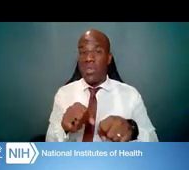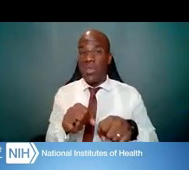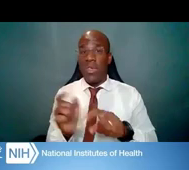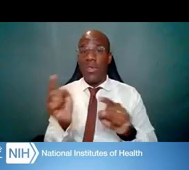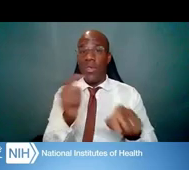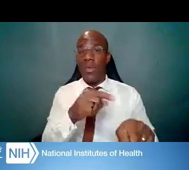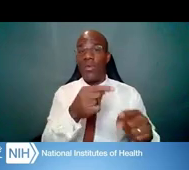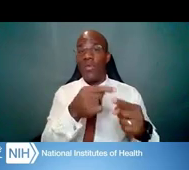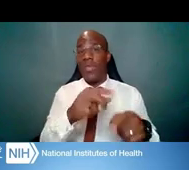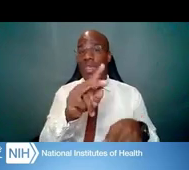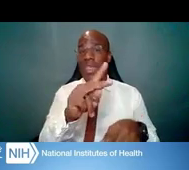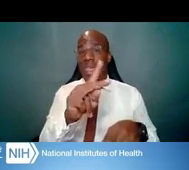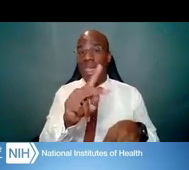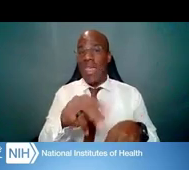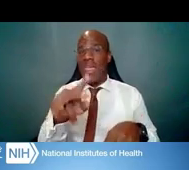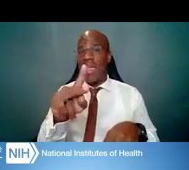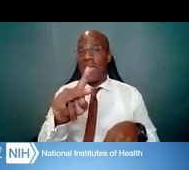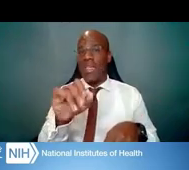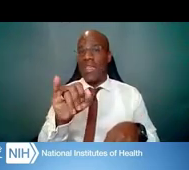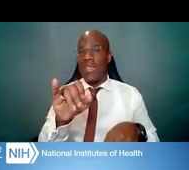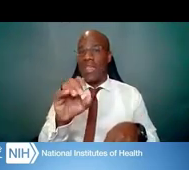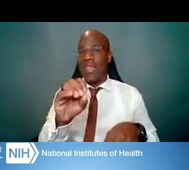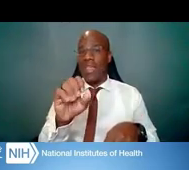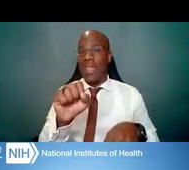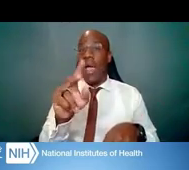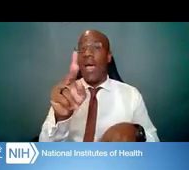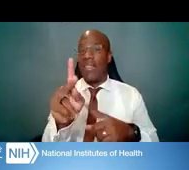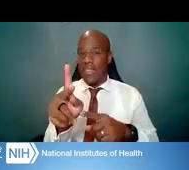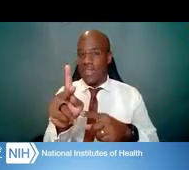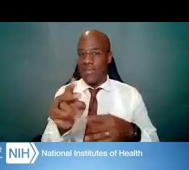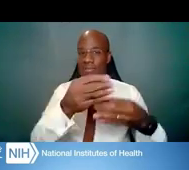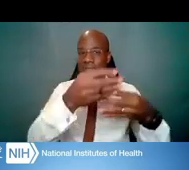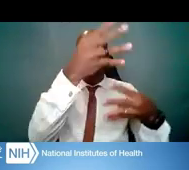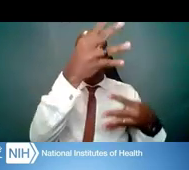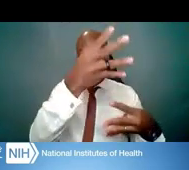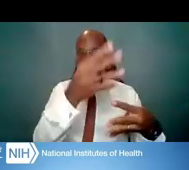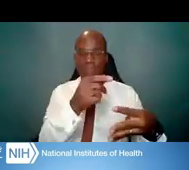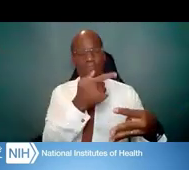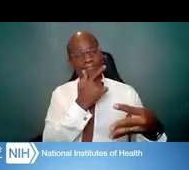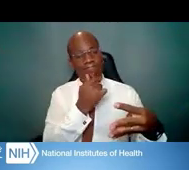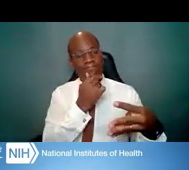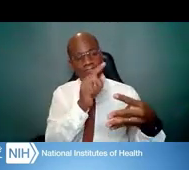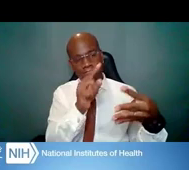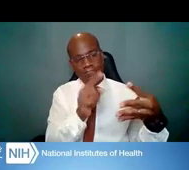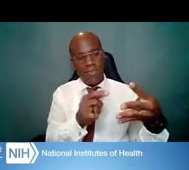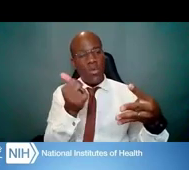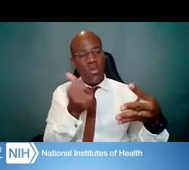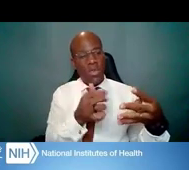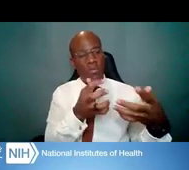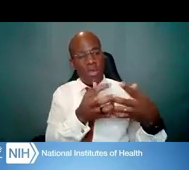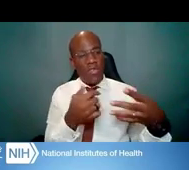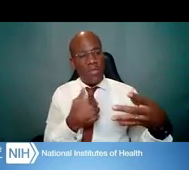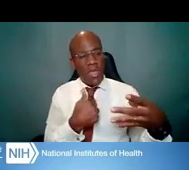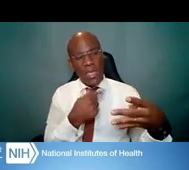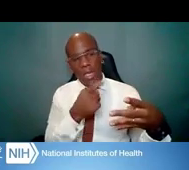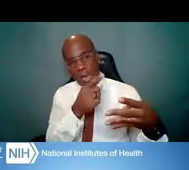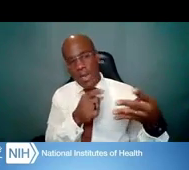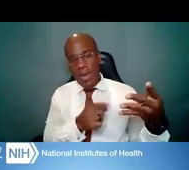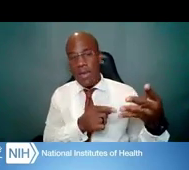and see which one is appropriate for you and for the type of doctorate you have,